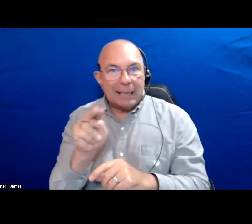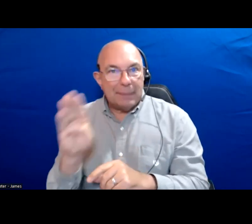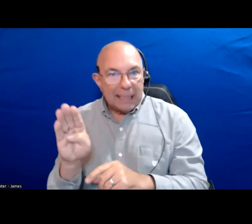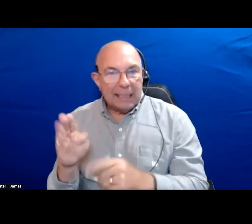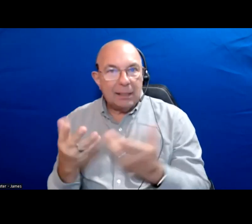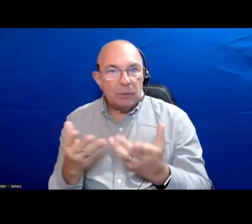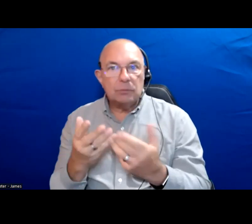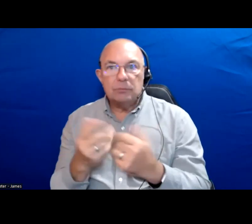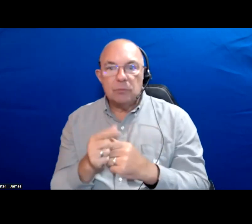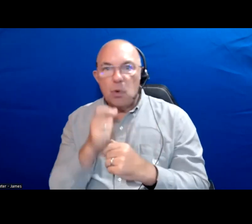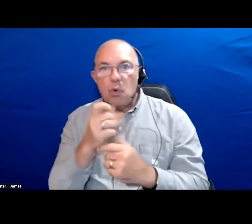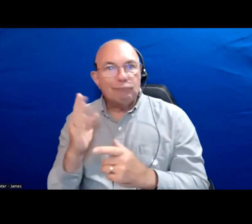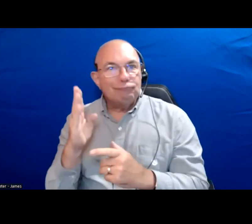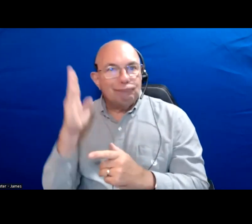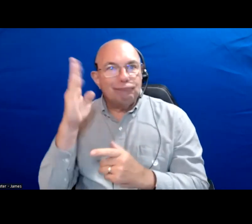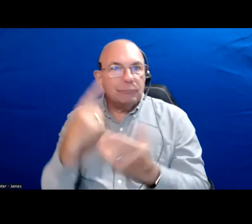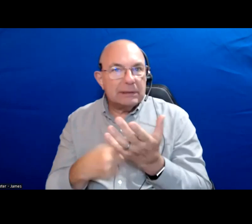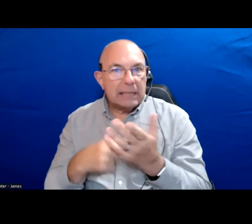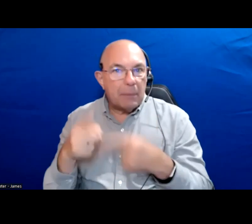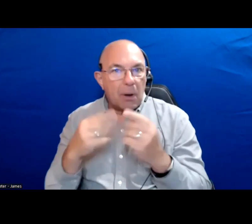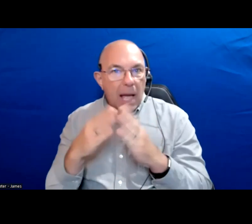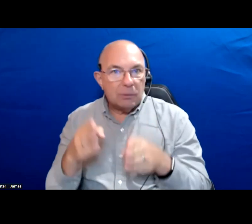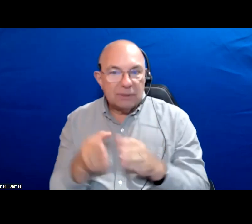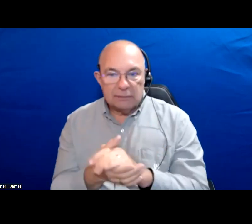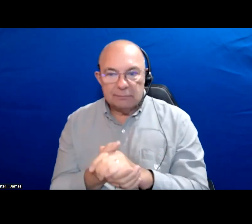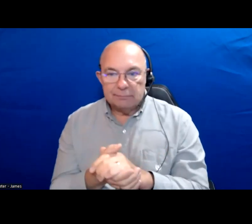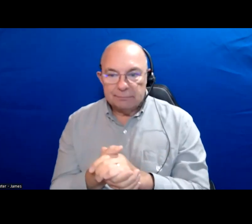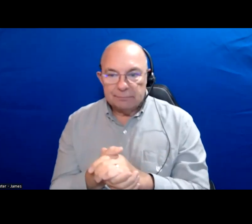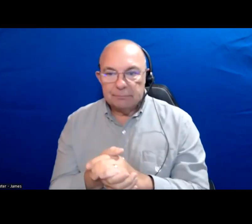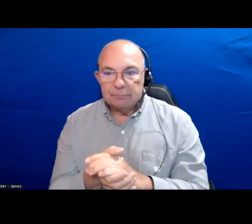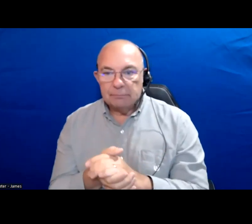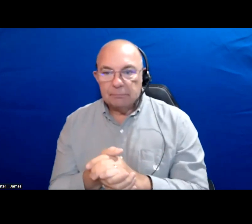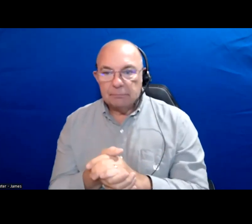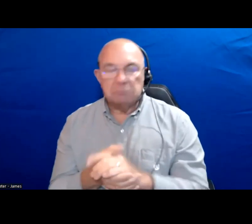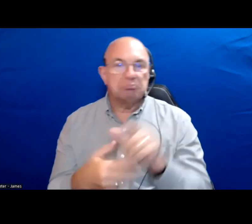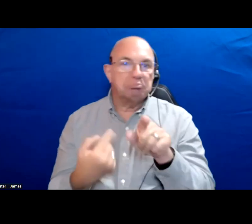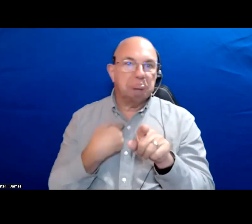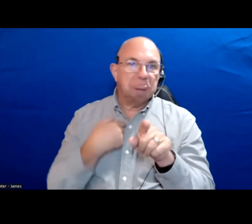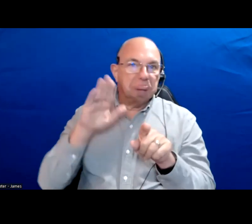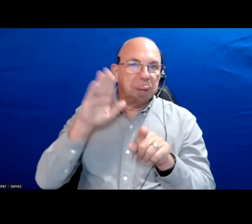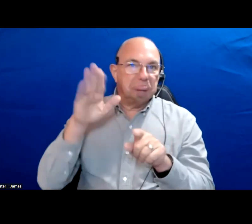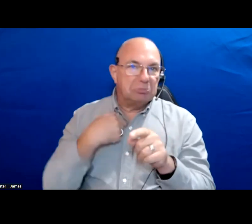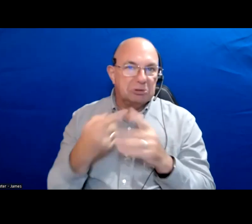Who wants to go first? (Away from mic).